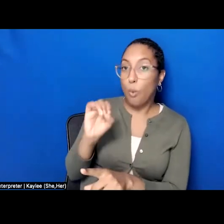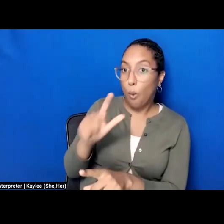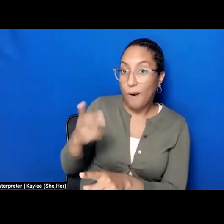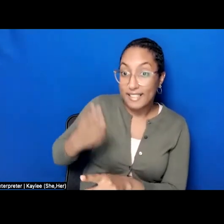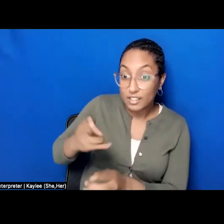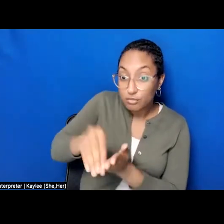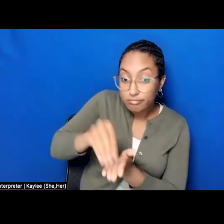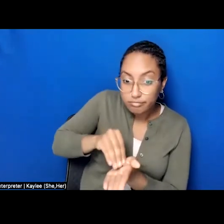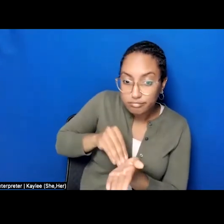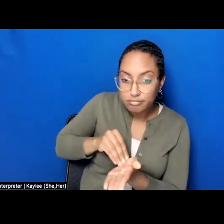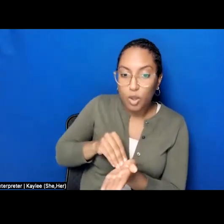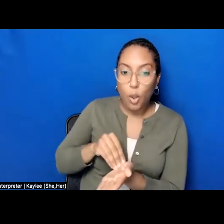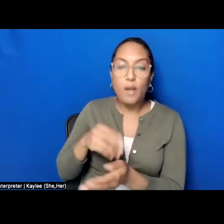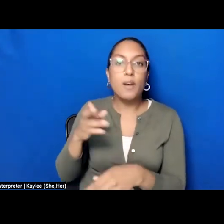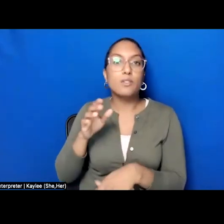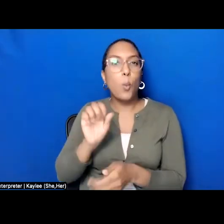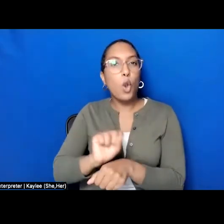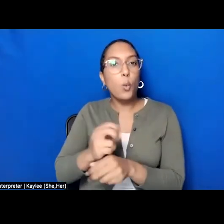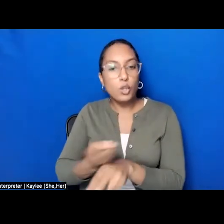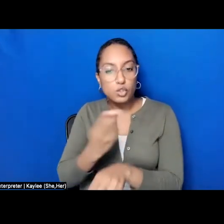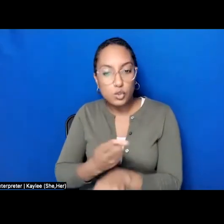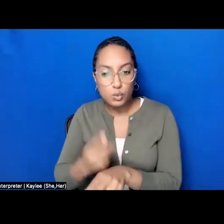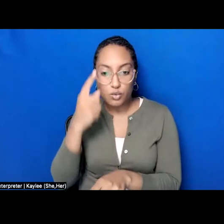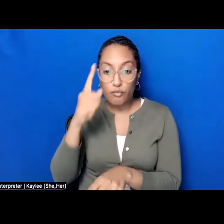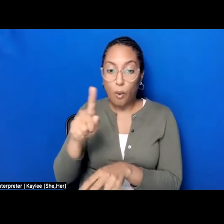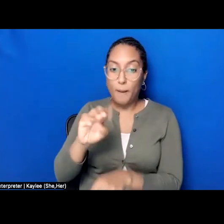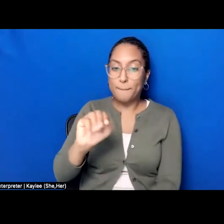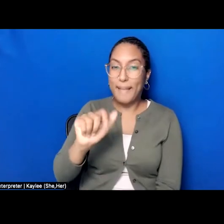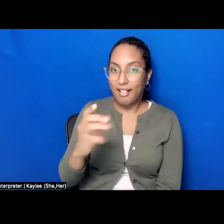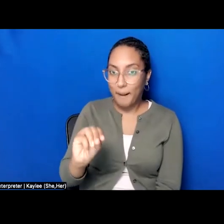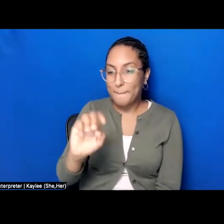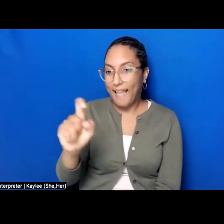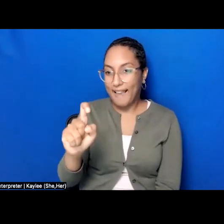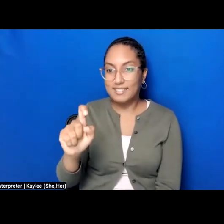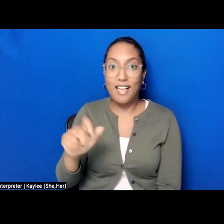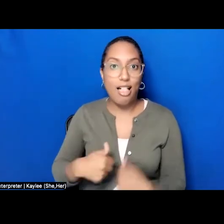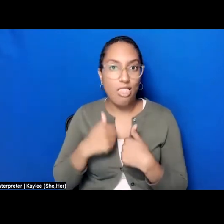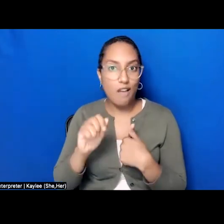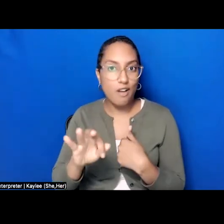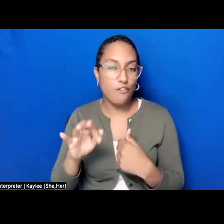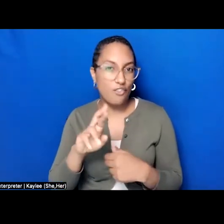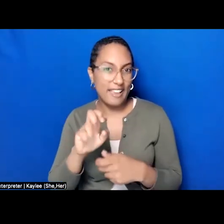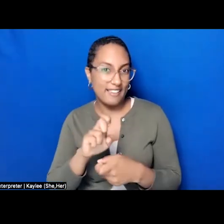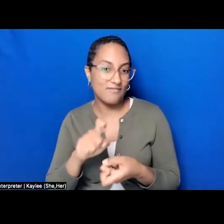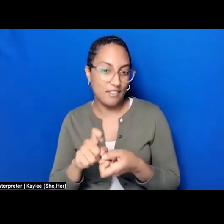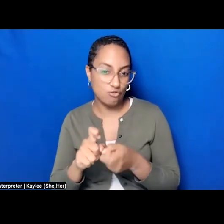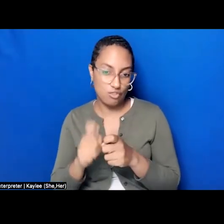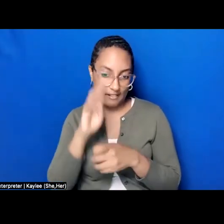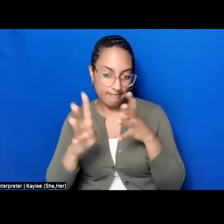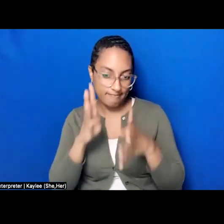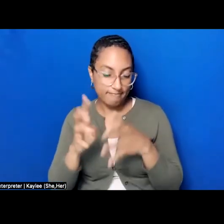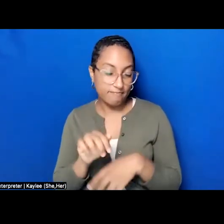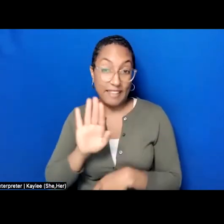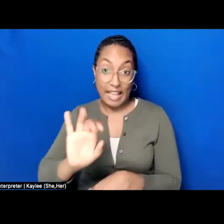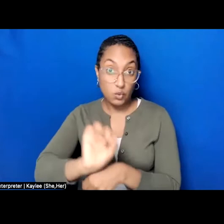"Malcolm X: A Life of Reinvention." His work on Malcolm X has been featured in CNN's "Witnessed: